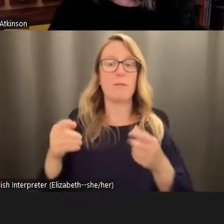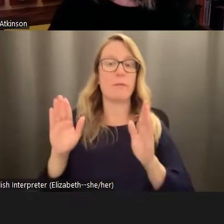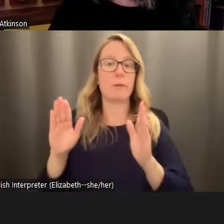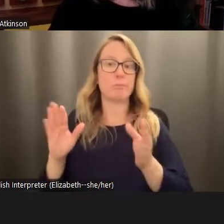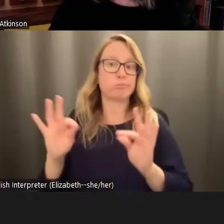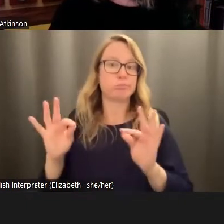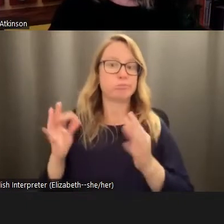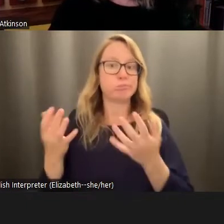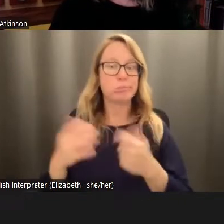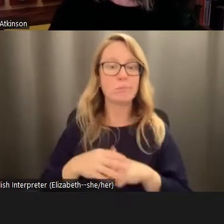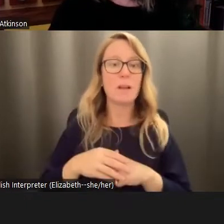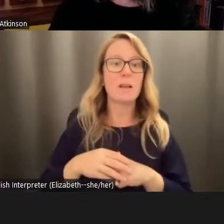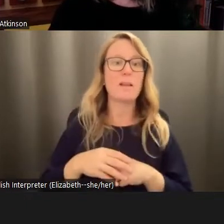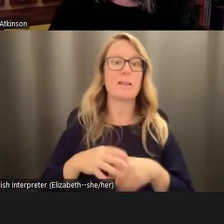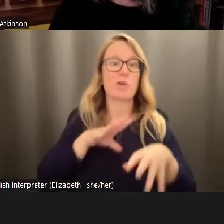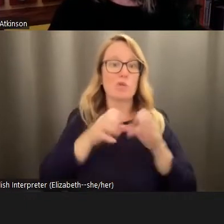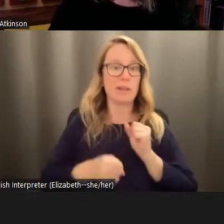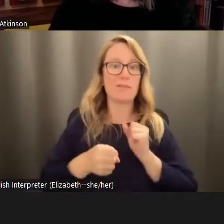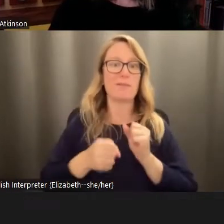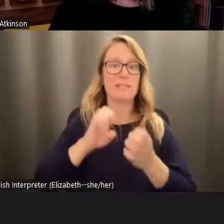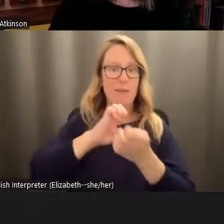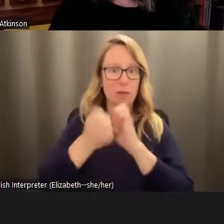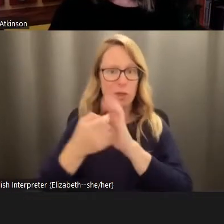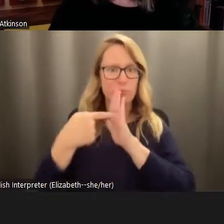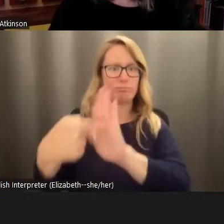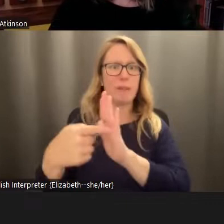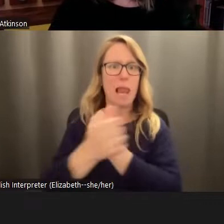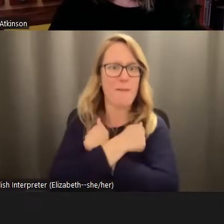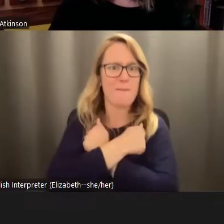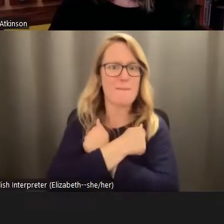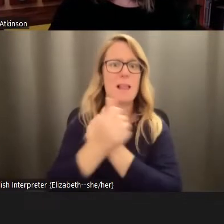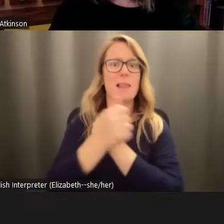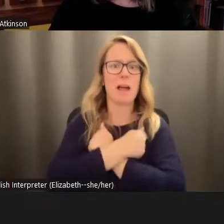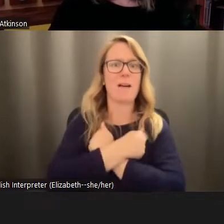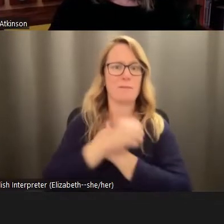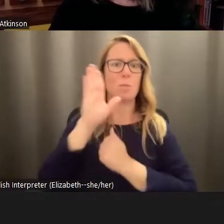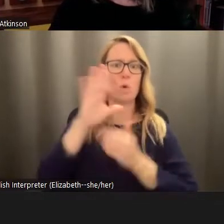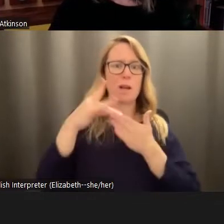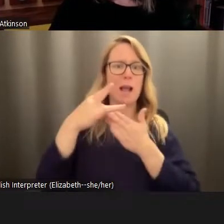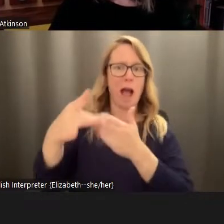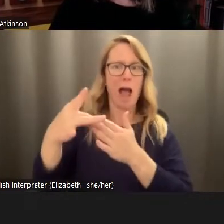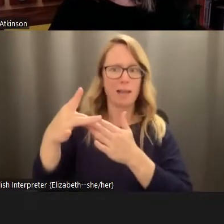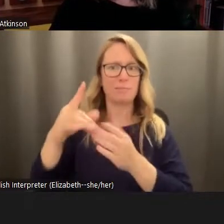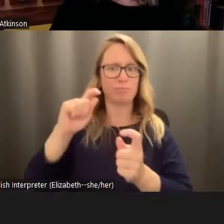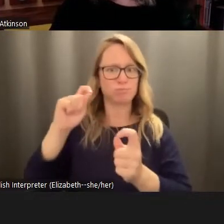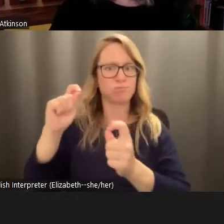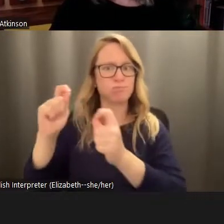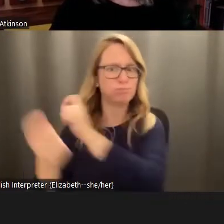evolutionary indicator of love, the kind of great love that guides revolutionaries. And I think recognizing this is